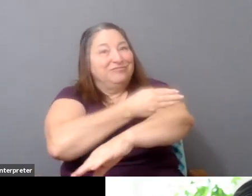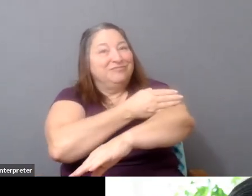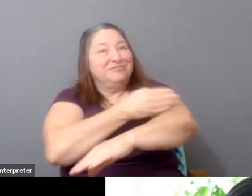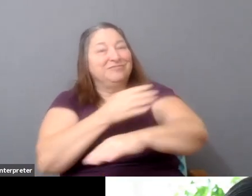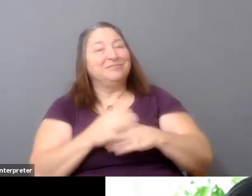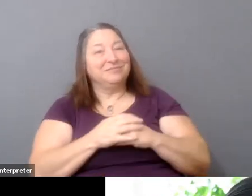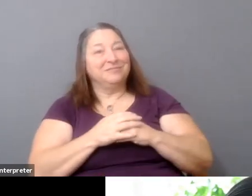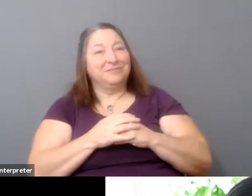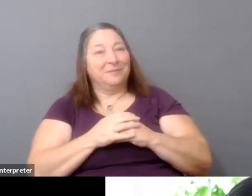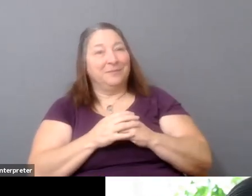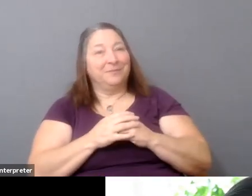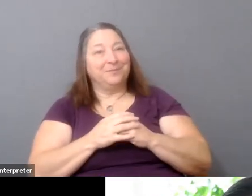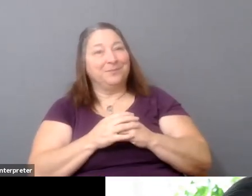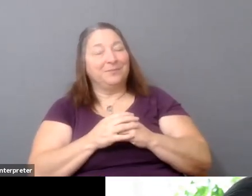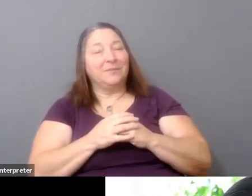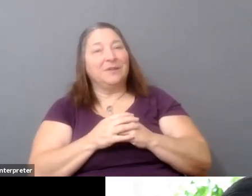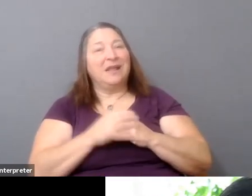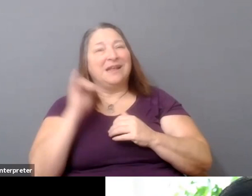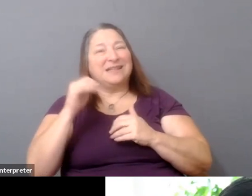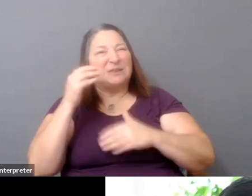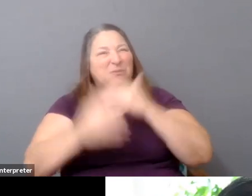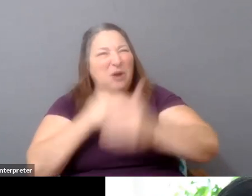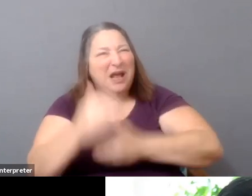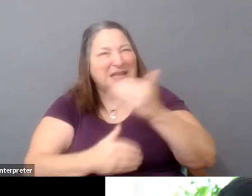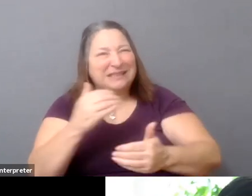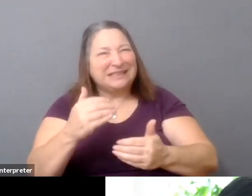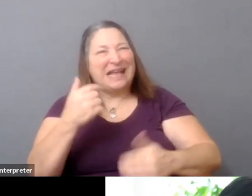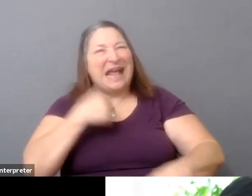But there's this process of thinking about how you